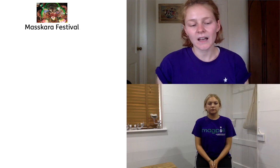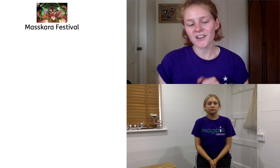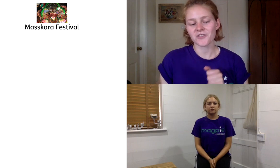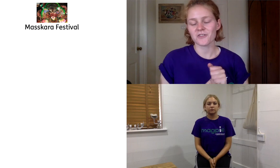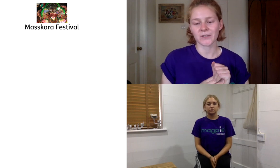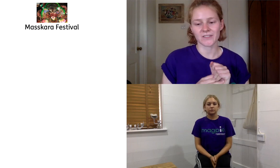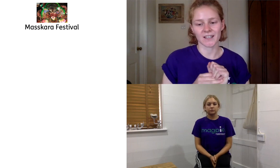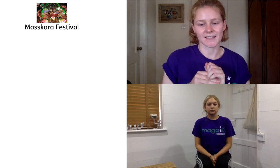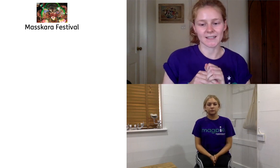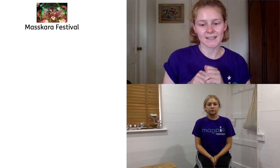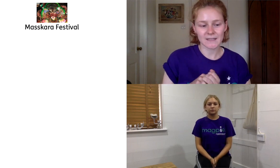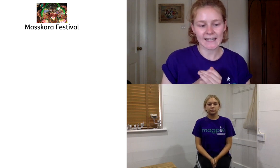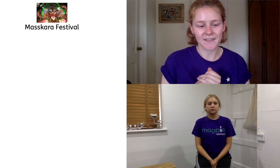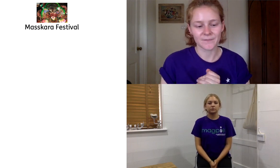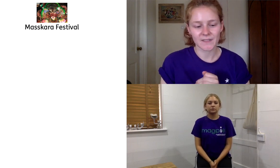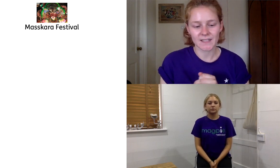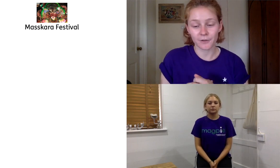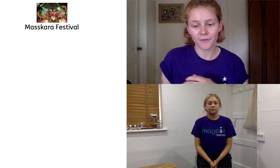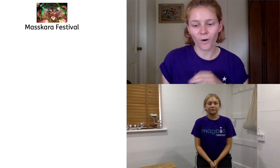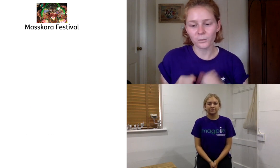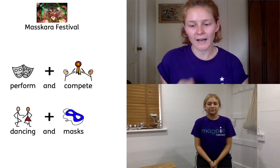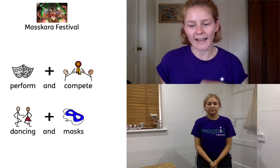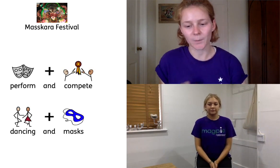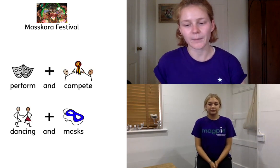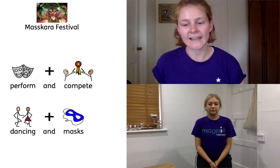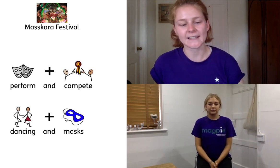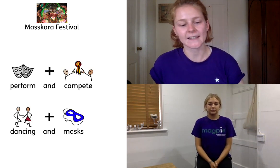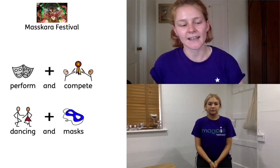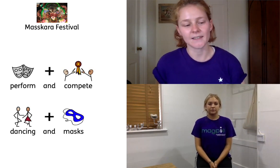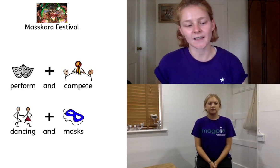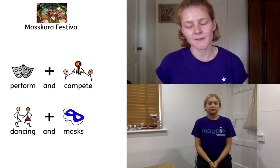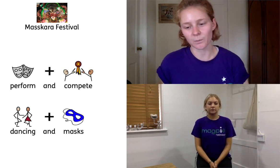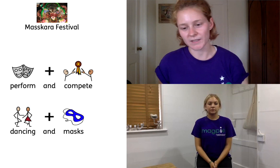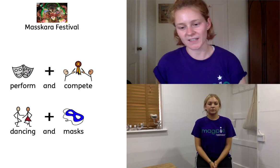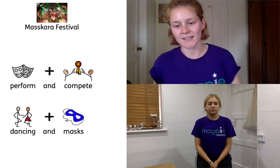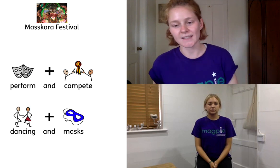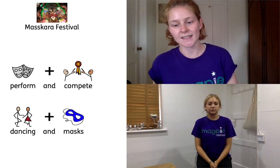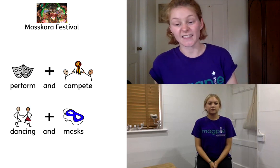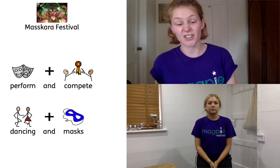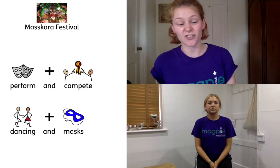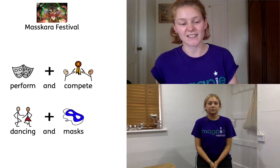large groups of dancers come together to perform and compete in dance competitions in the streets